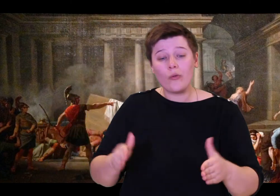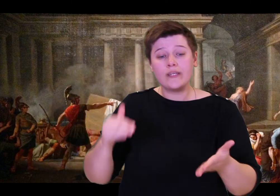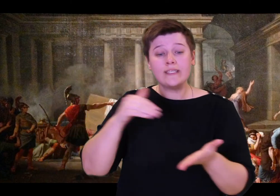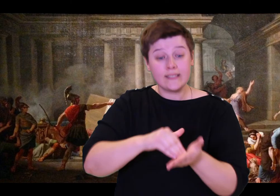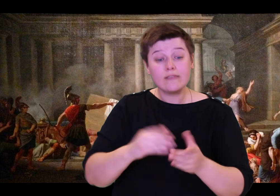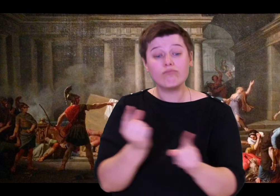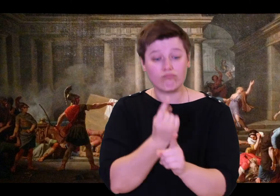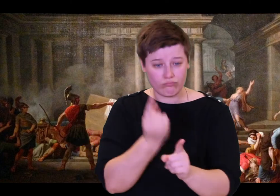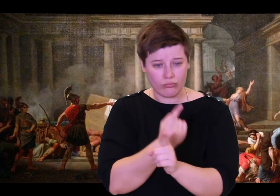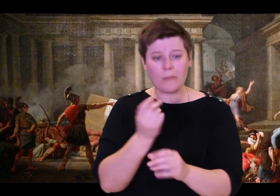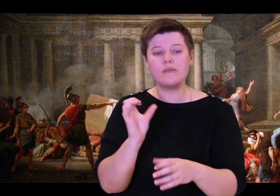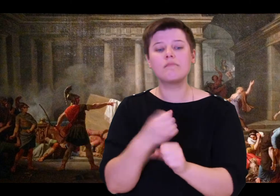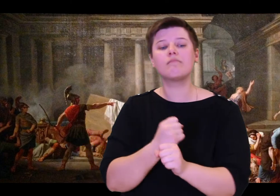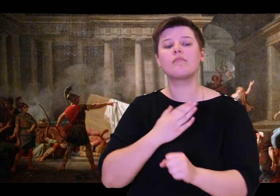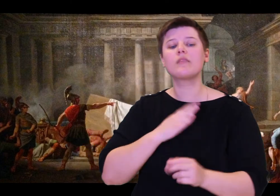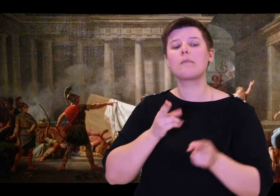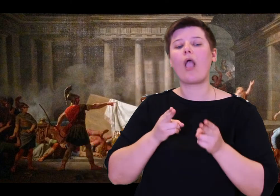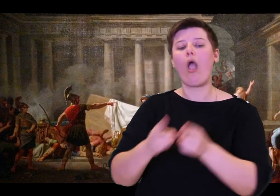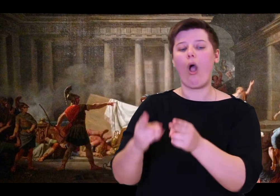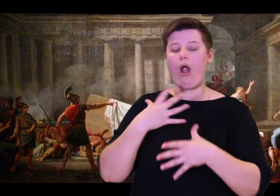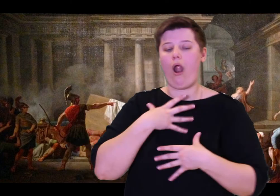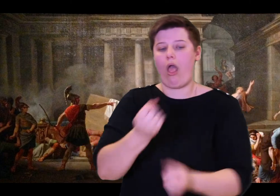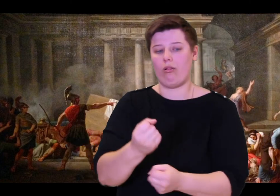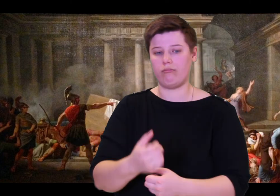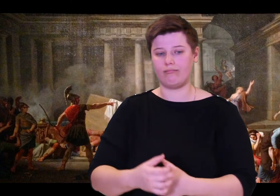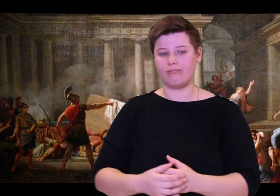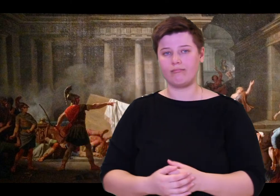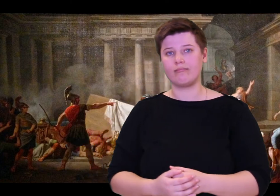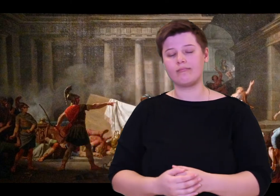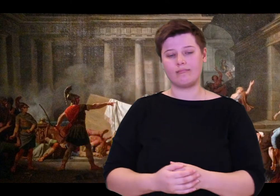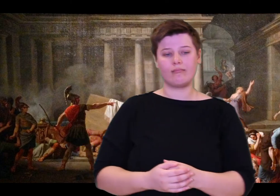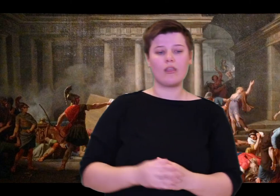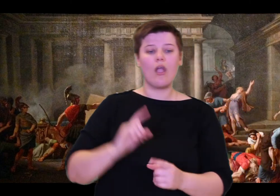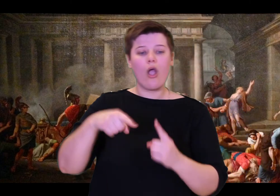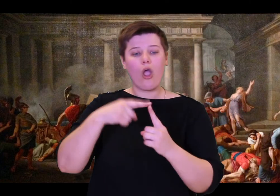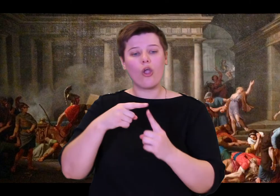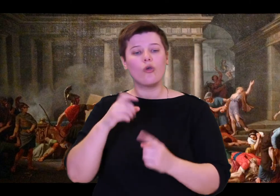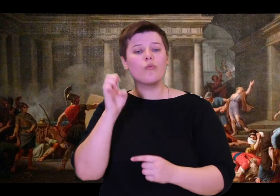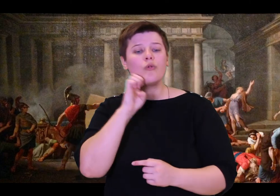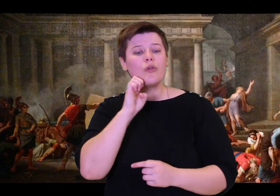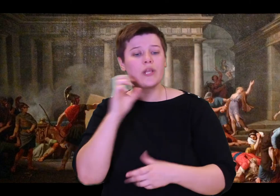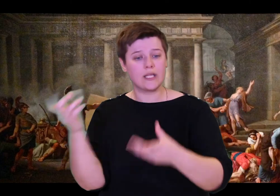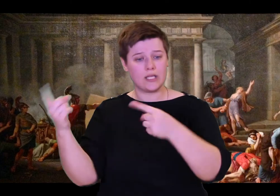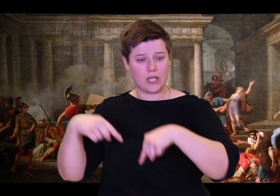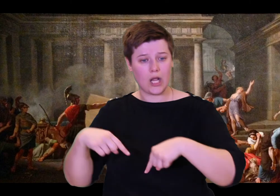lying in blood and dust, heaped across each other. Odysseus summoned the